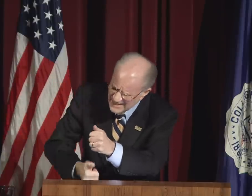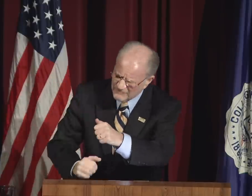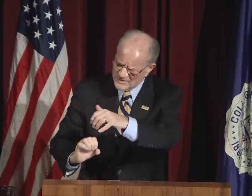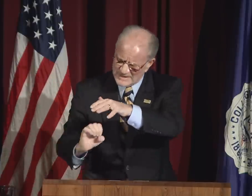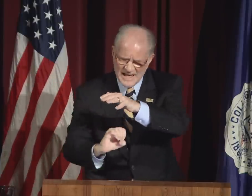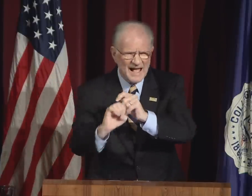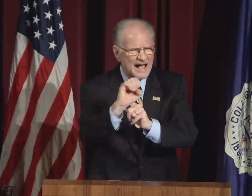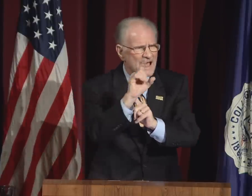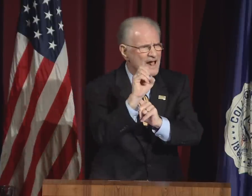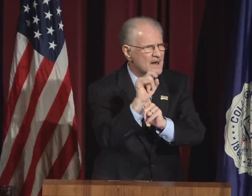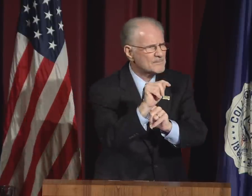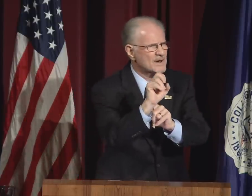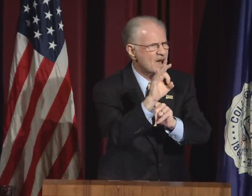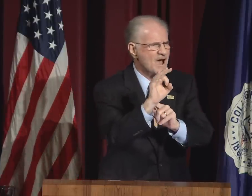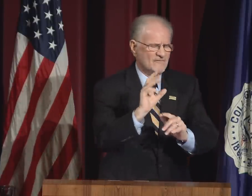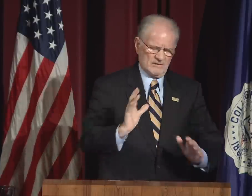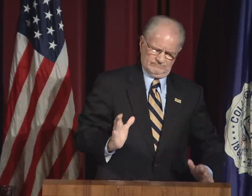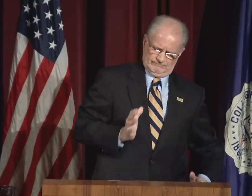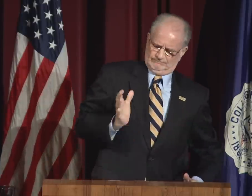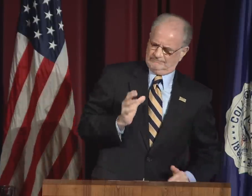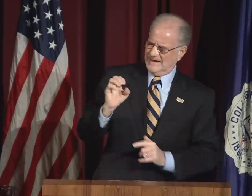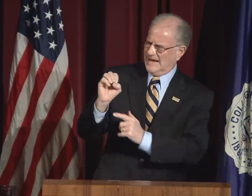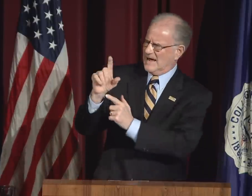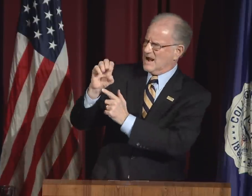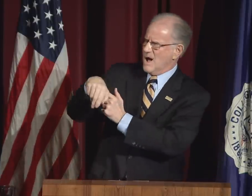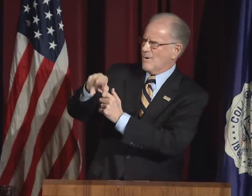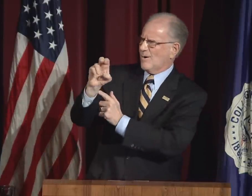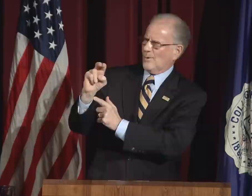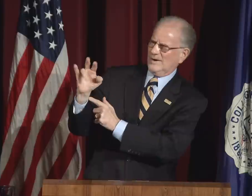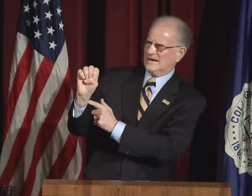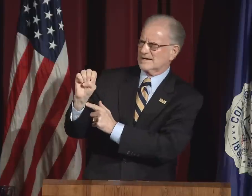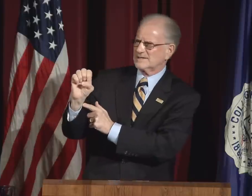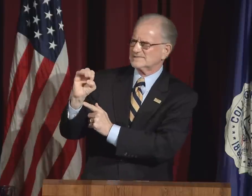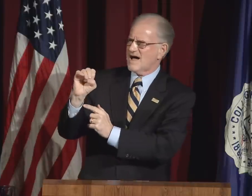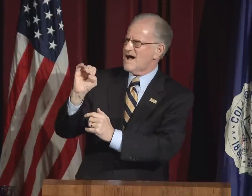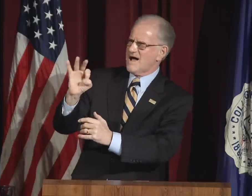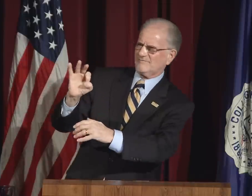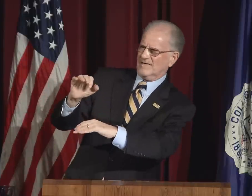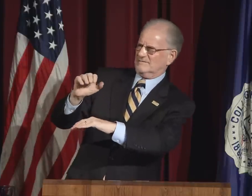William James uses every element